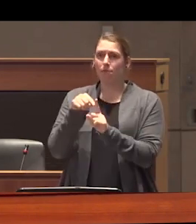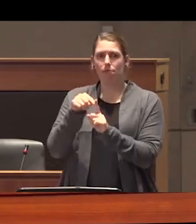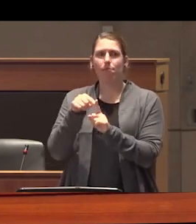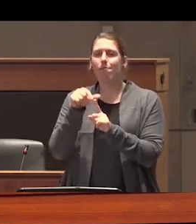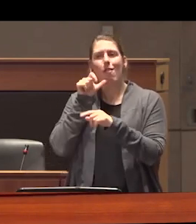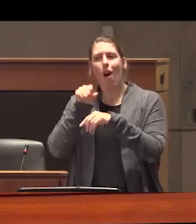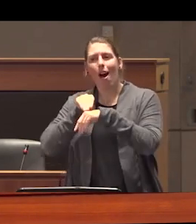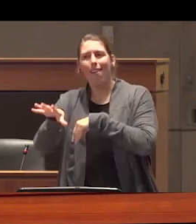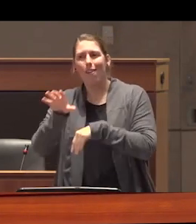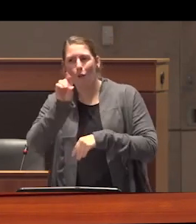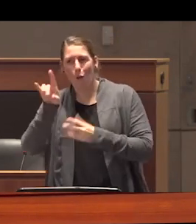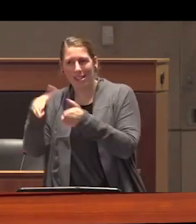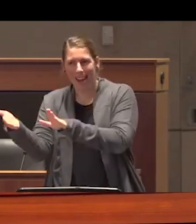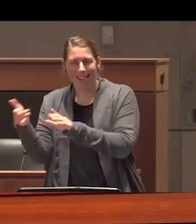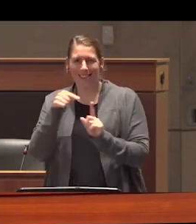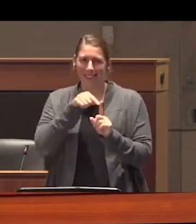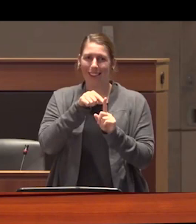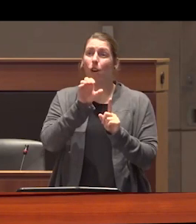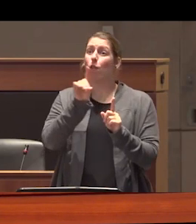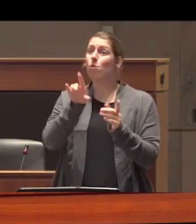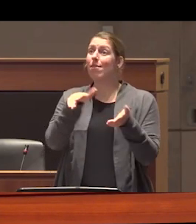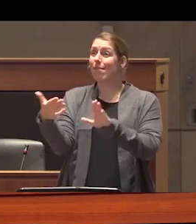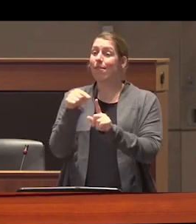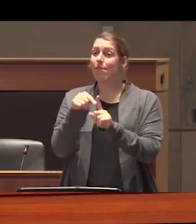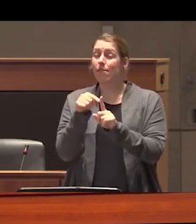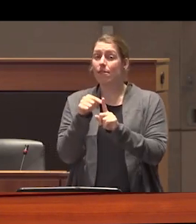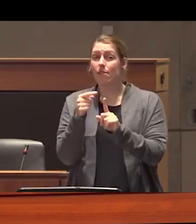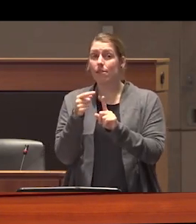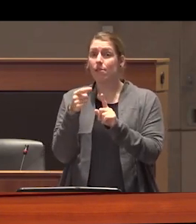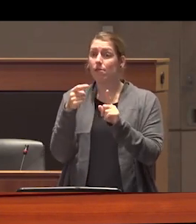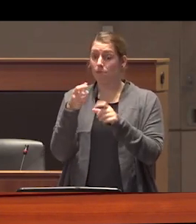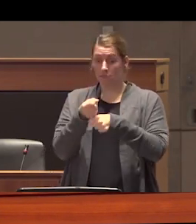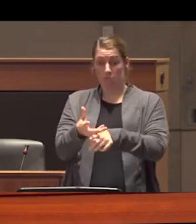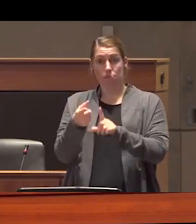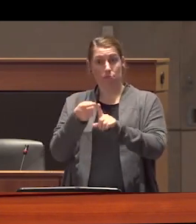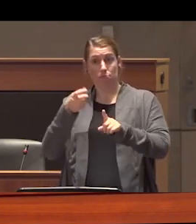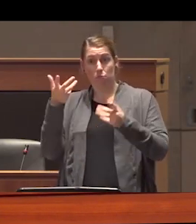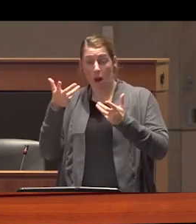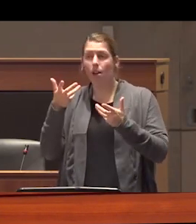deaths those are all still being uh those are all still being caused by the unregulated and illegal